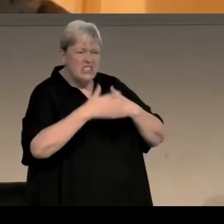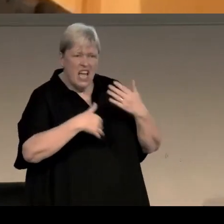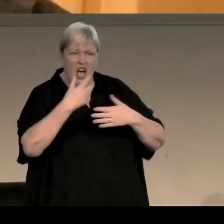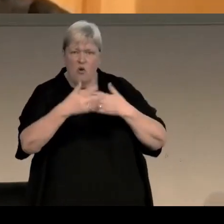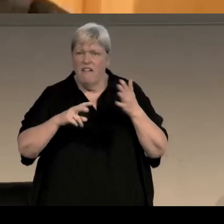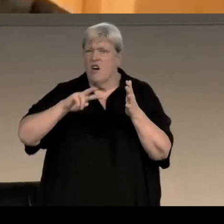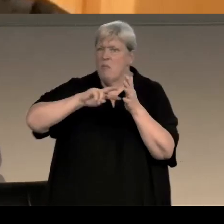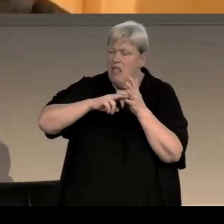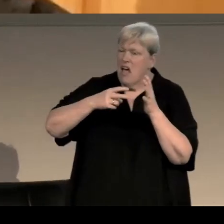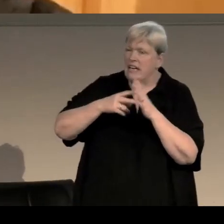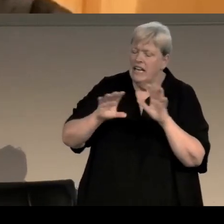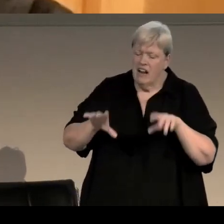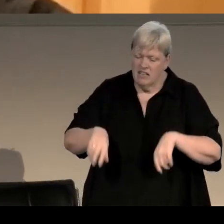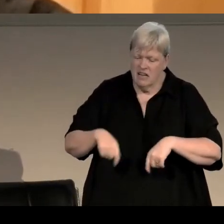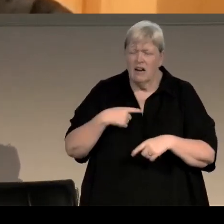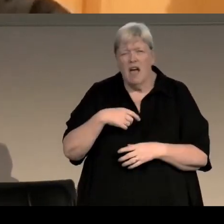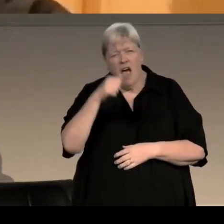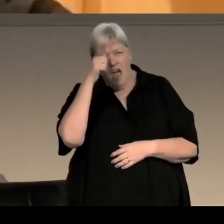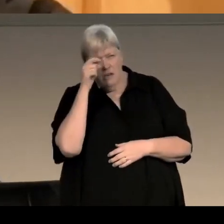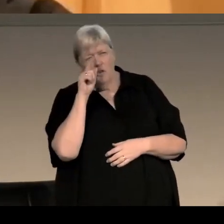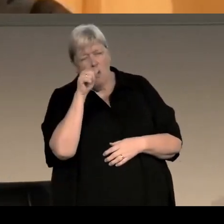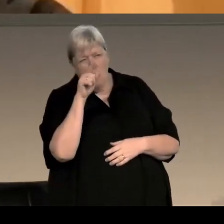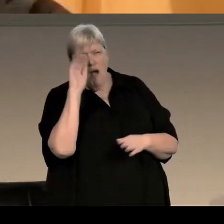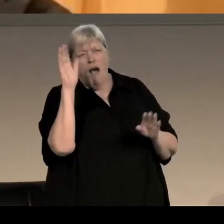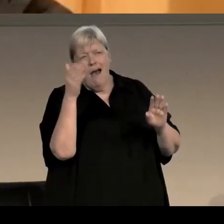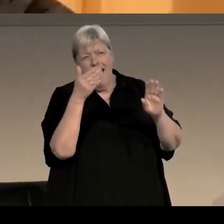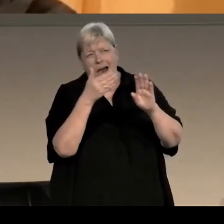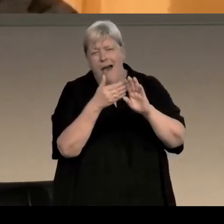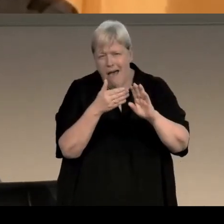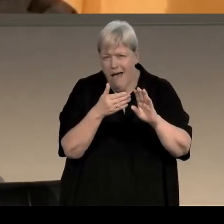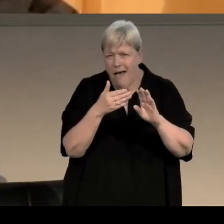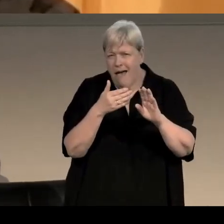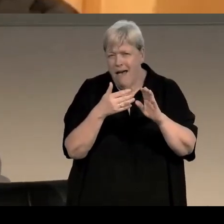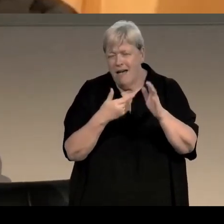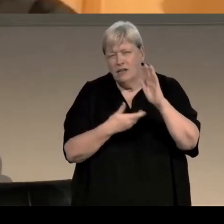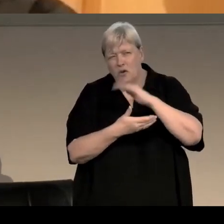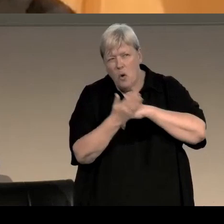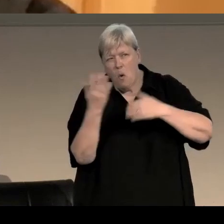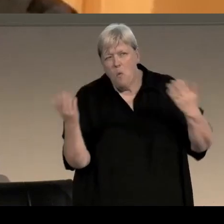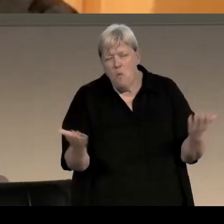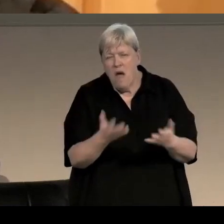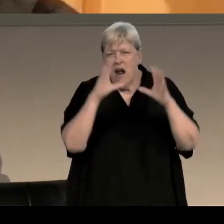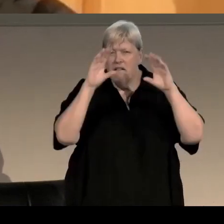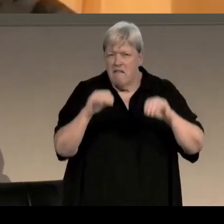So when I start with a book I've got a pretty good idea of the arc of the story, I know roughly where it starts and when it finishes, and how,